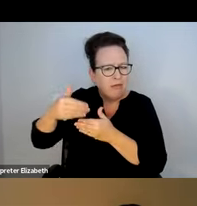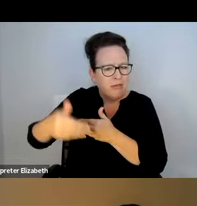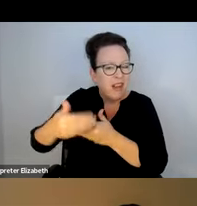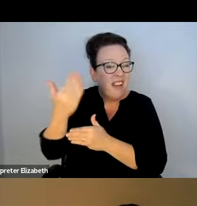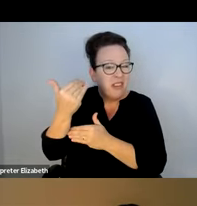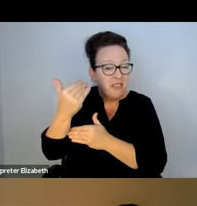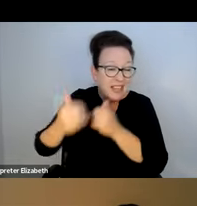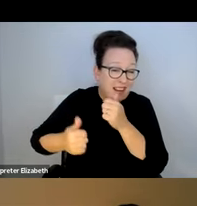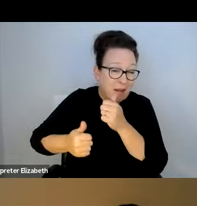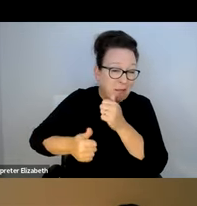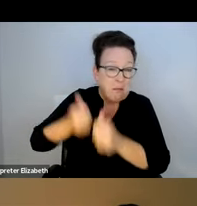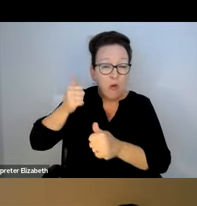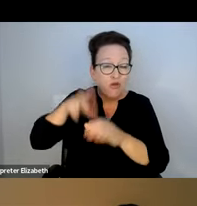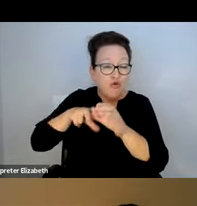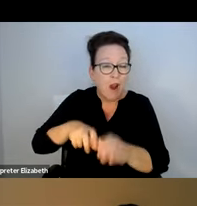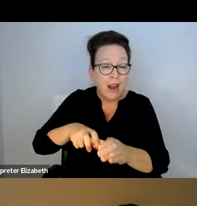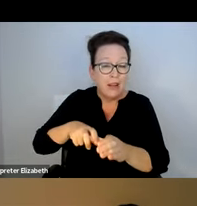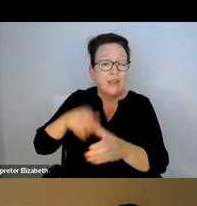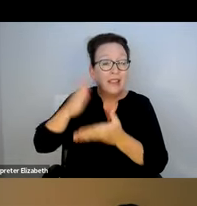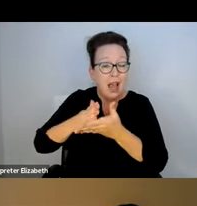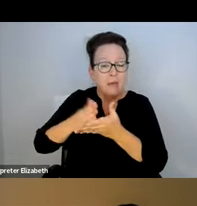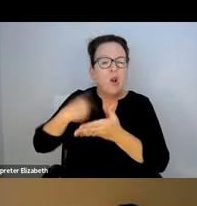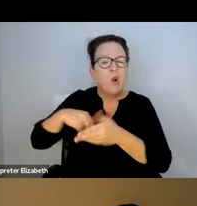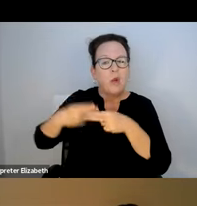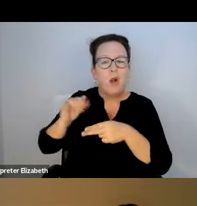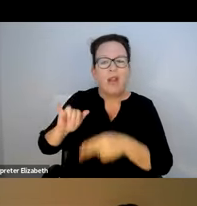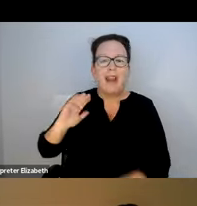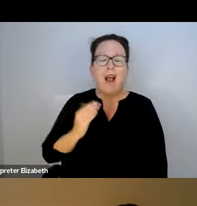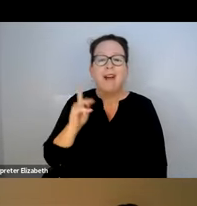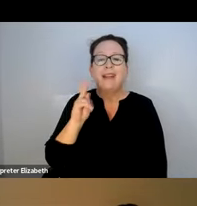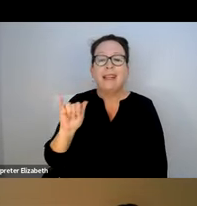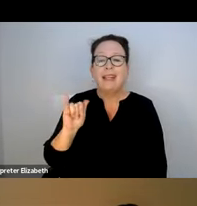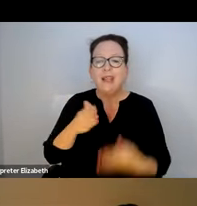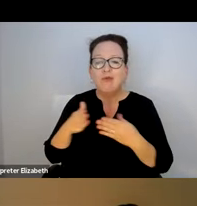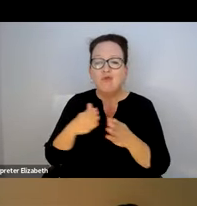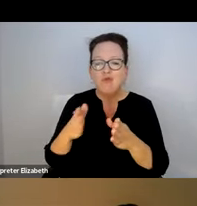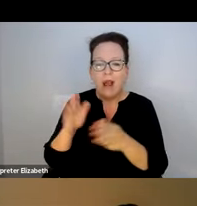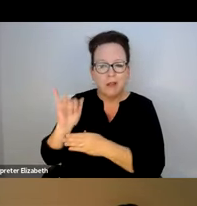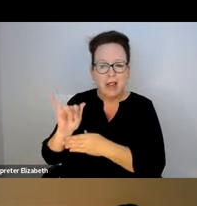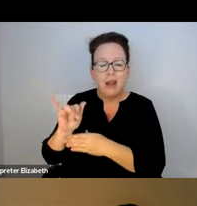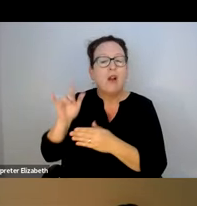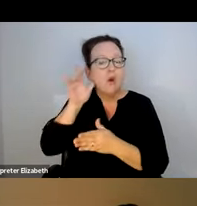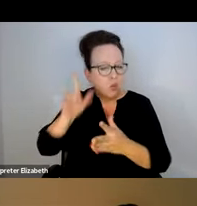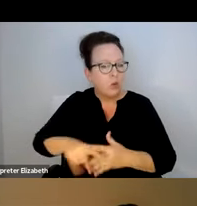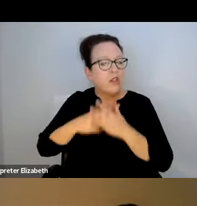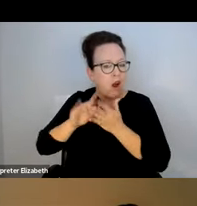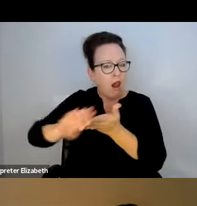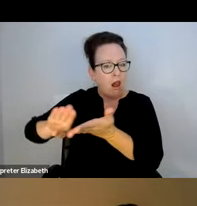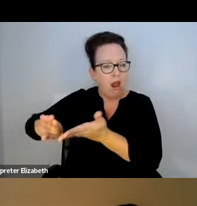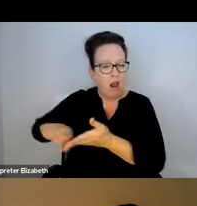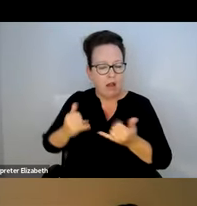SHOVELLING SNOW AND ICE FROM STOPS ALONG OUR 15-HIGHEST RIDERSHIP ROUTES.